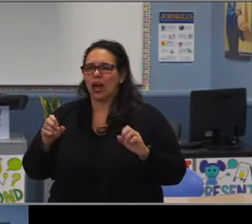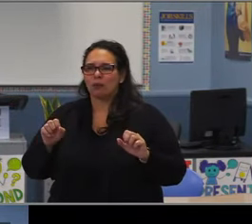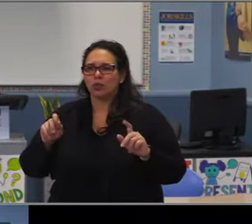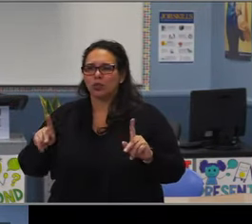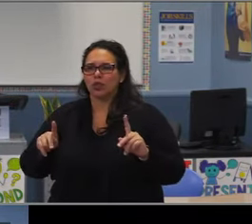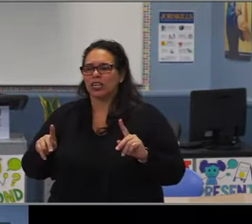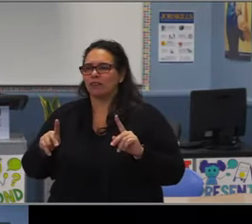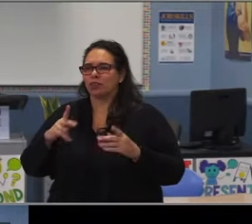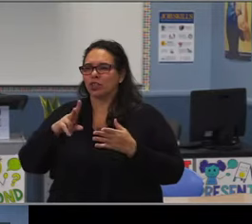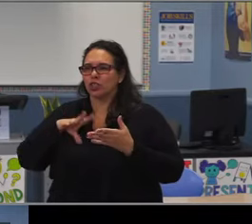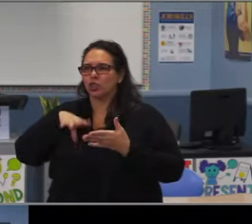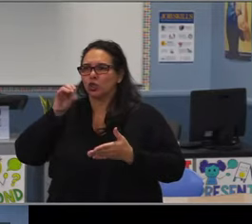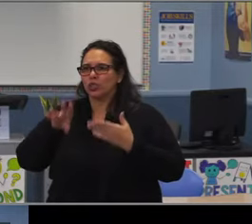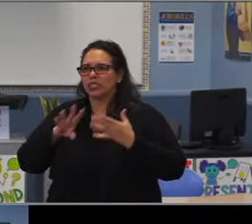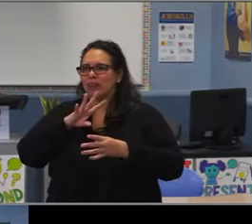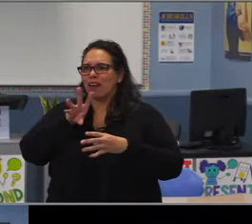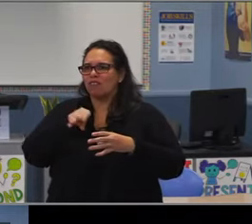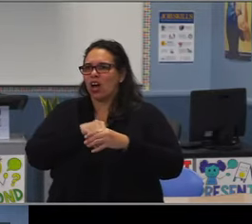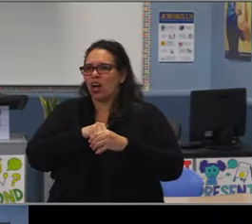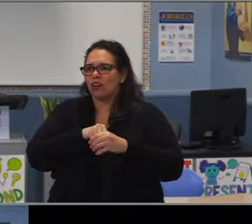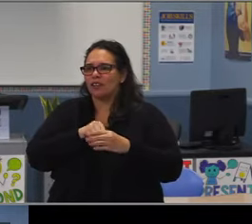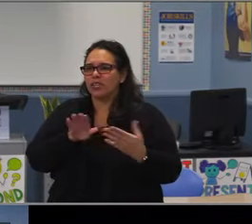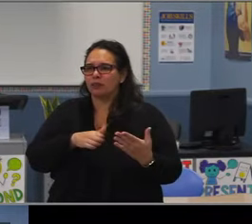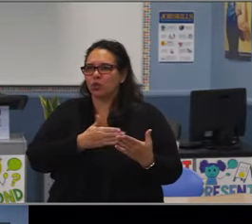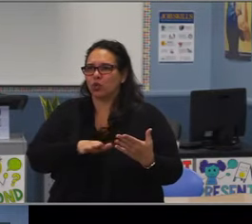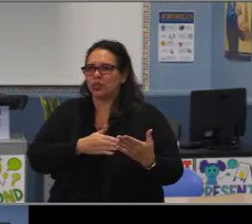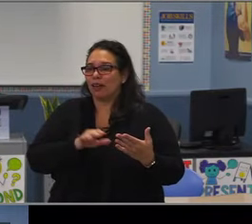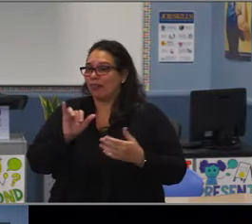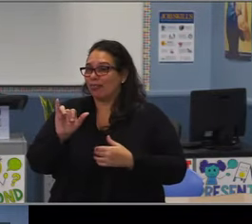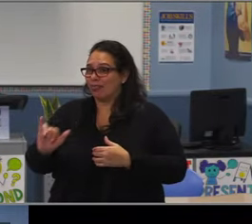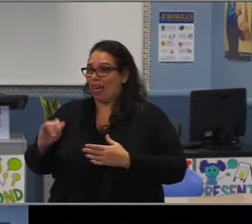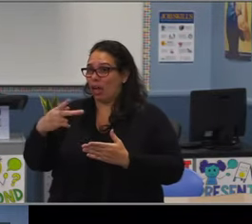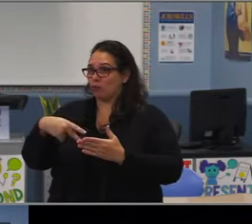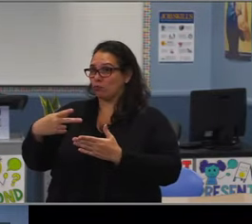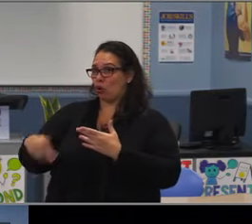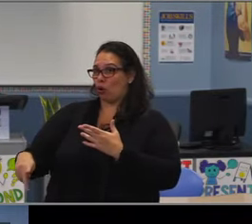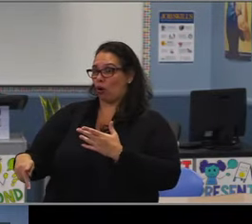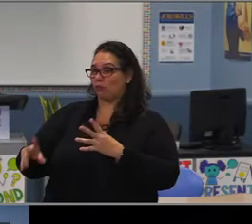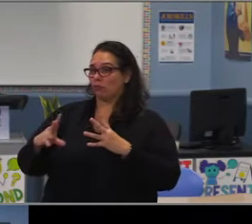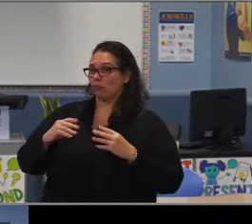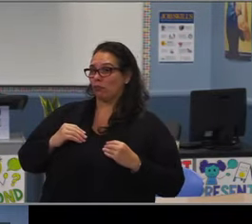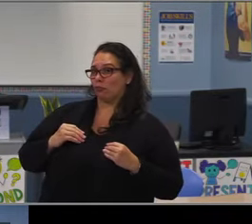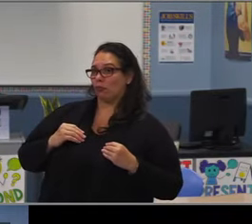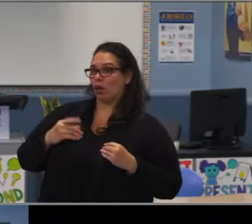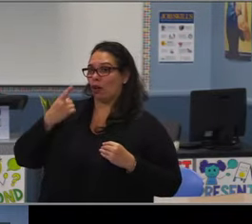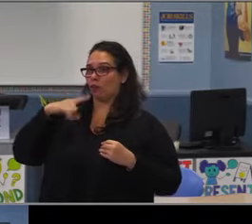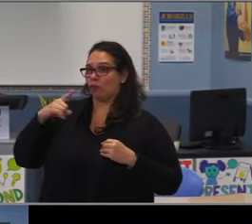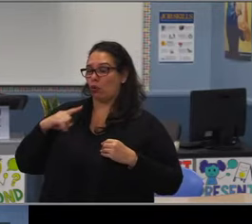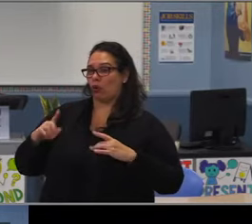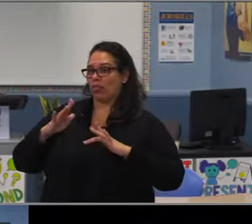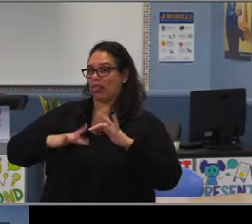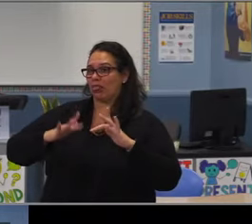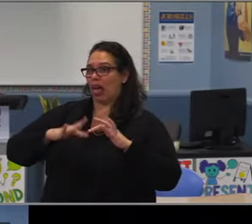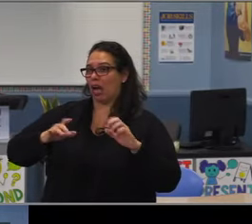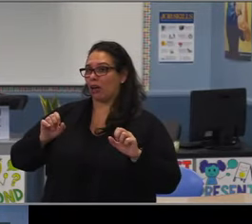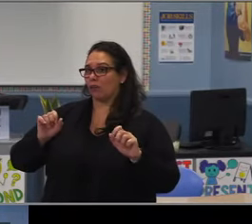and approved by our superintendent, Dr. Joel Baker, I'll read the classify portion of the report first,